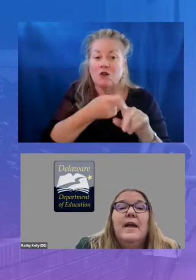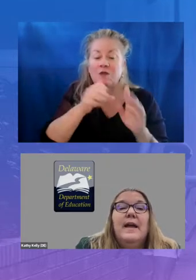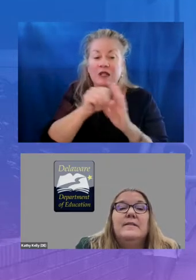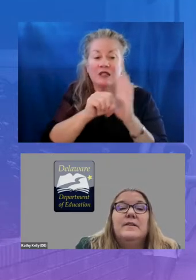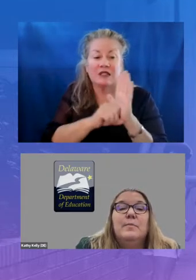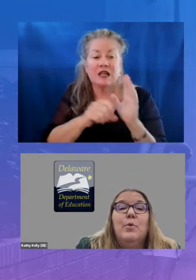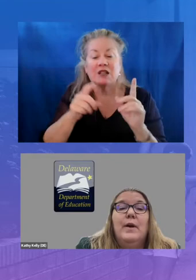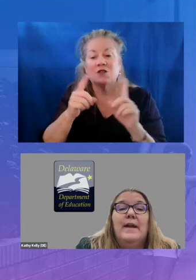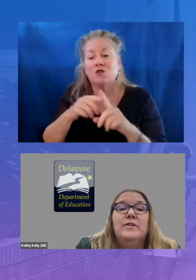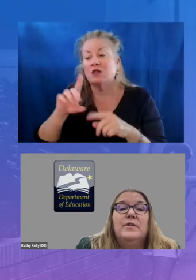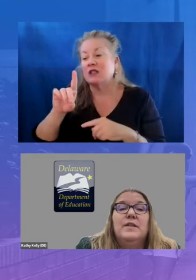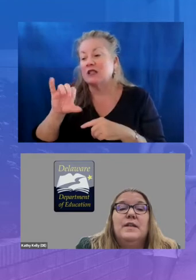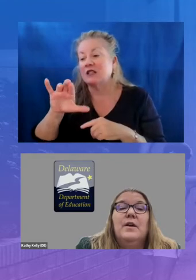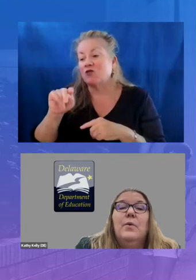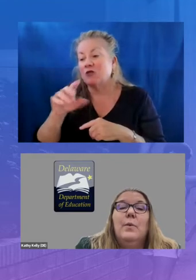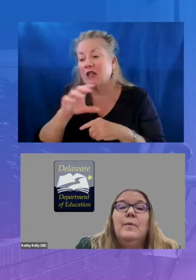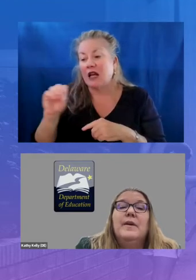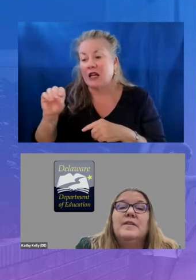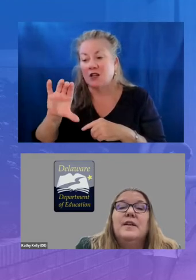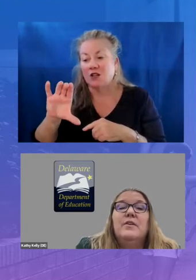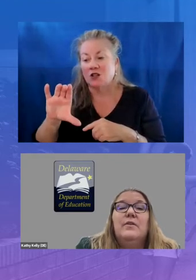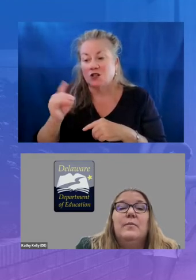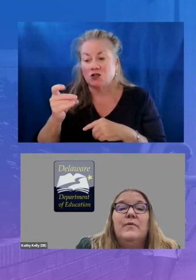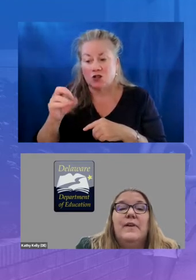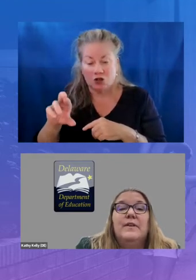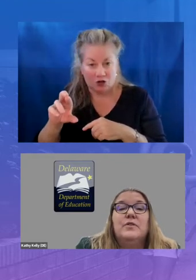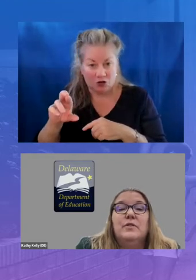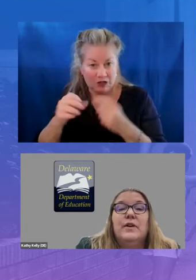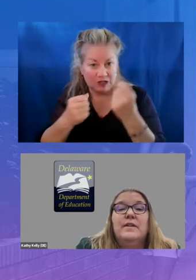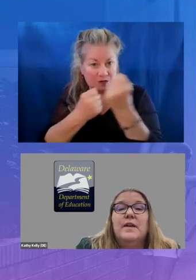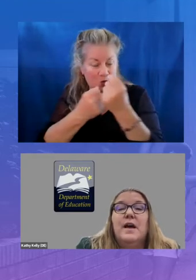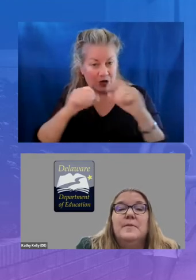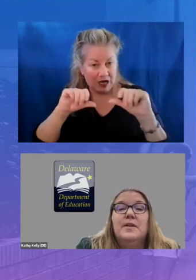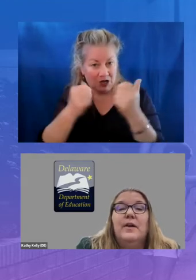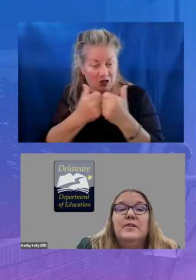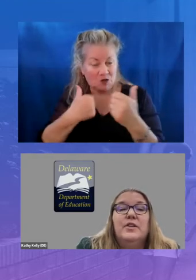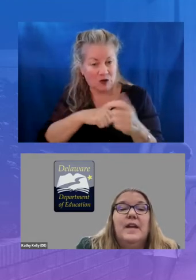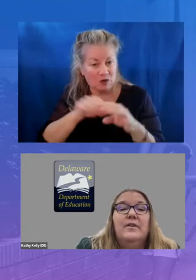as a support agency we will continue the professional learning to upskill educators